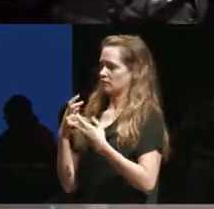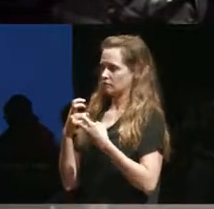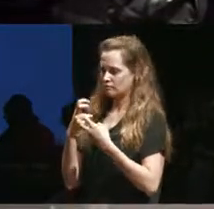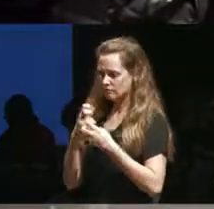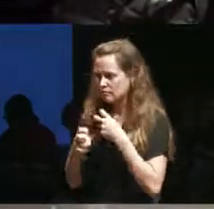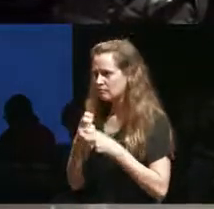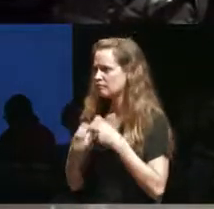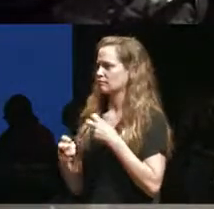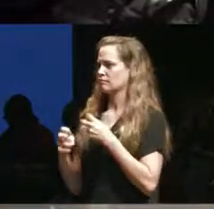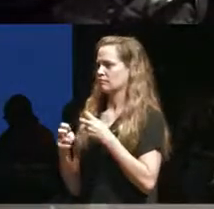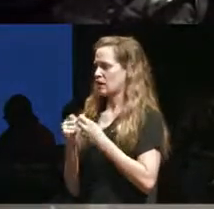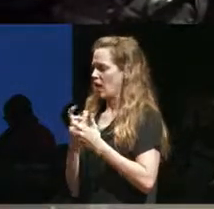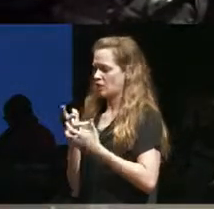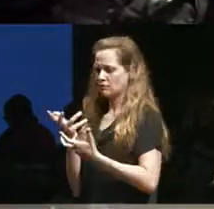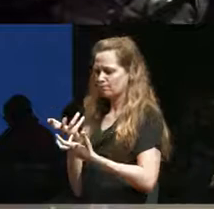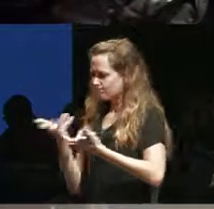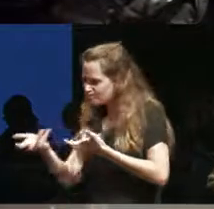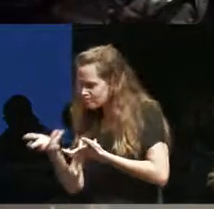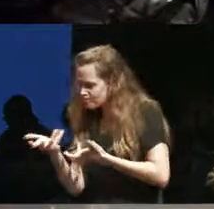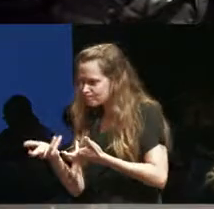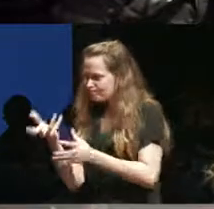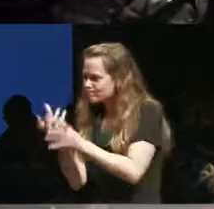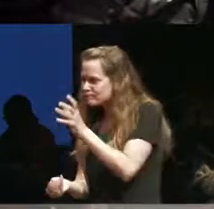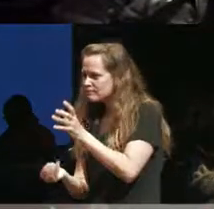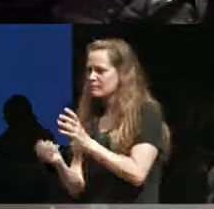critical engagement with disability deaf and mad arts.